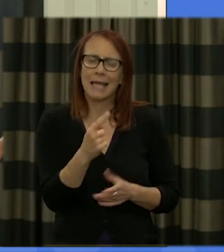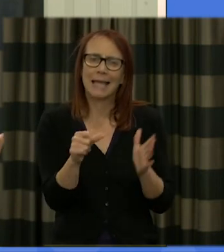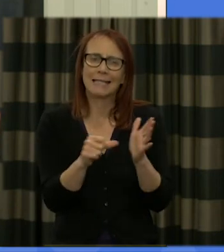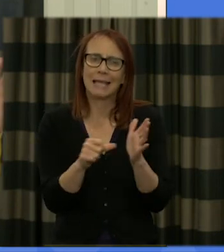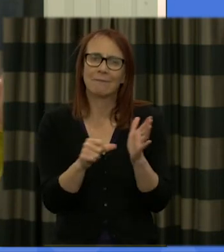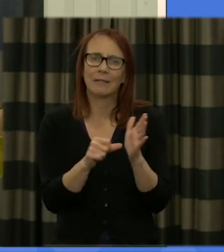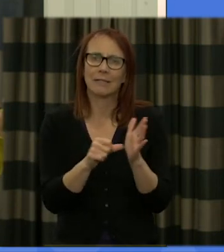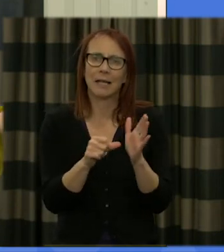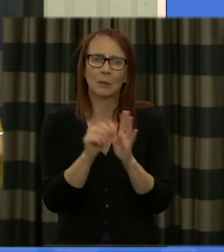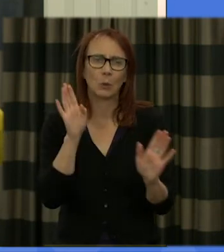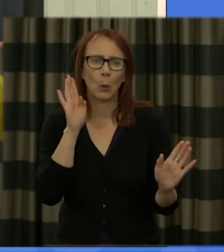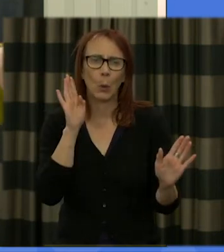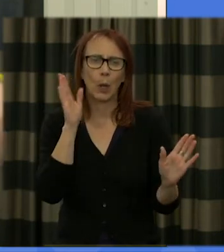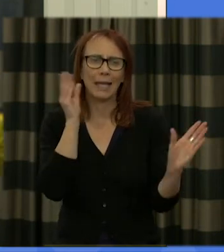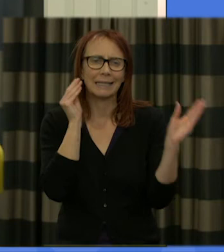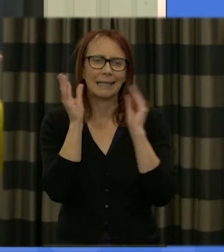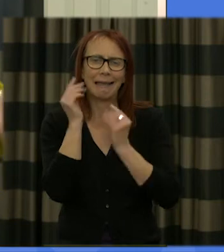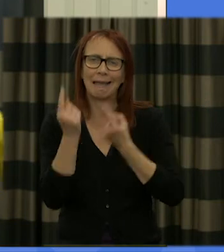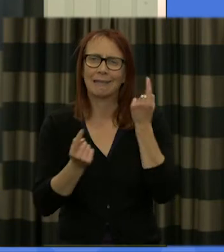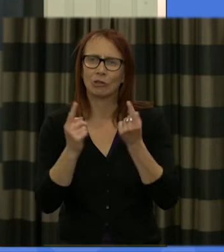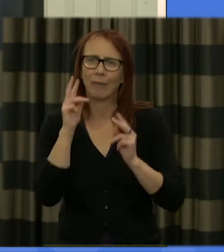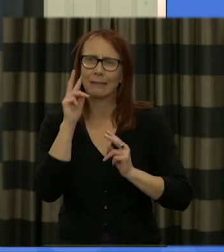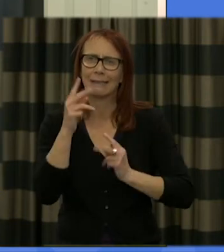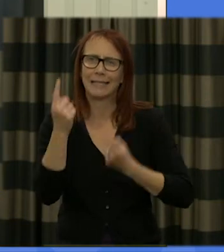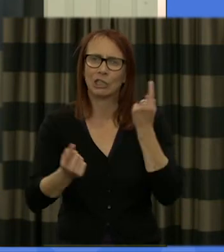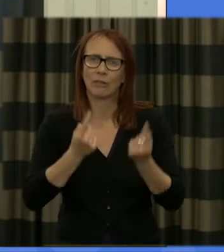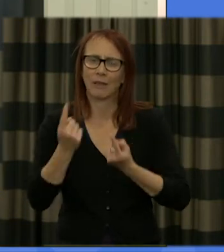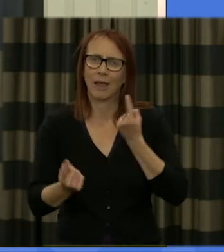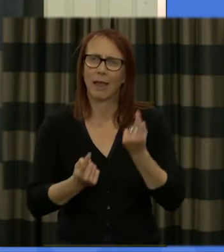each other and see each other in the in the room and other tables in the last